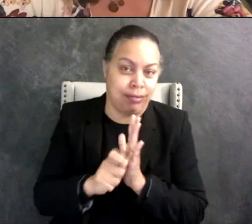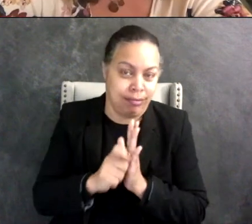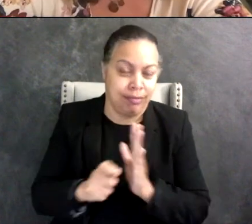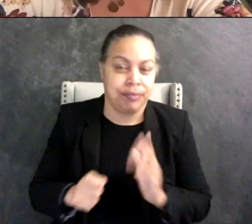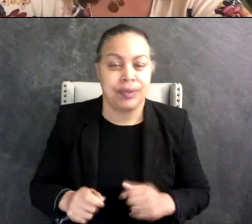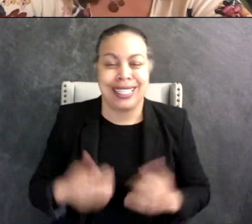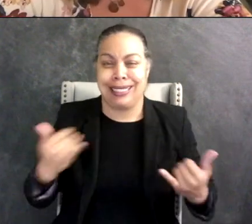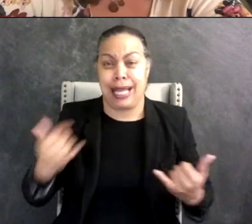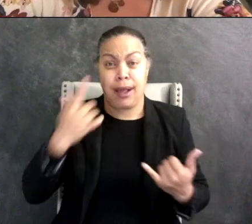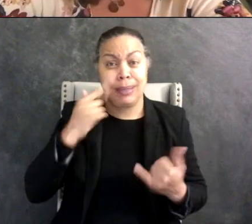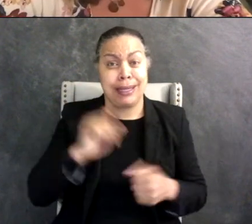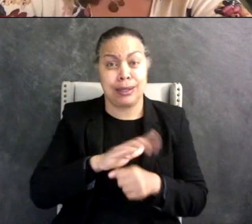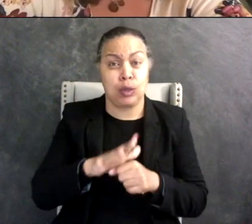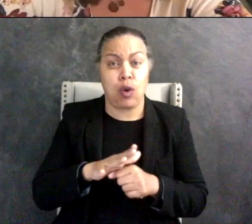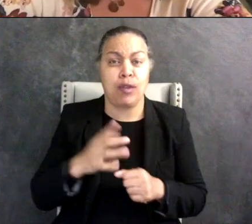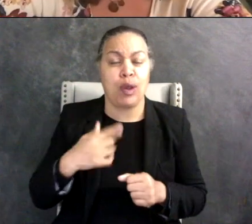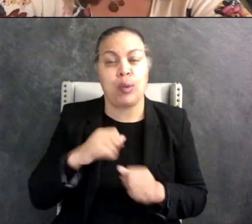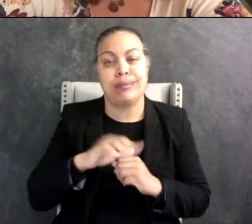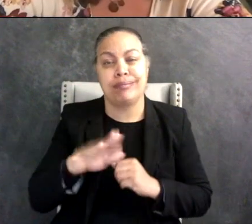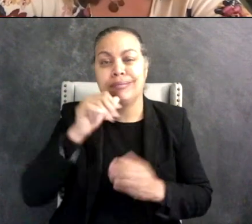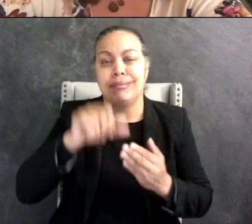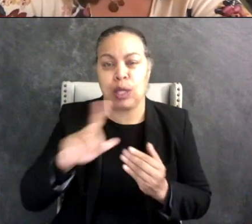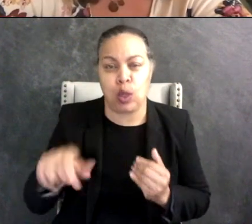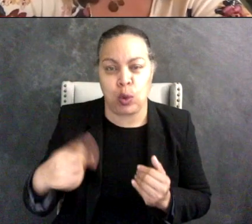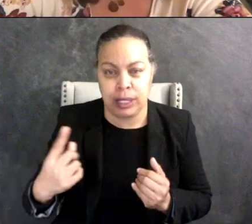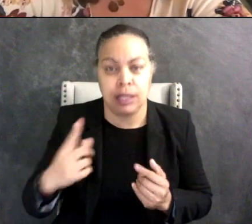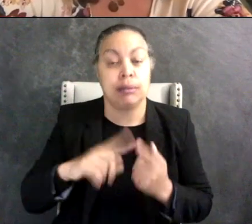not setting up or doing mail-order only, but we would set up at our community center twice